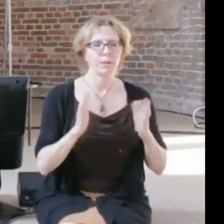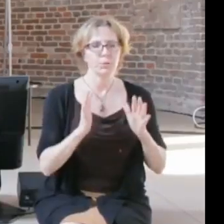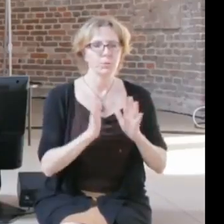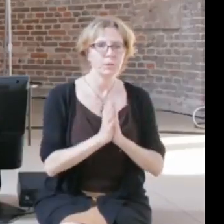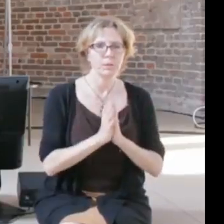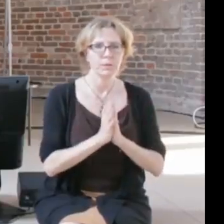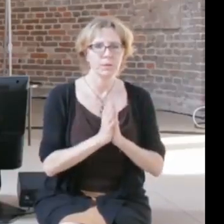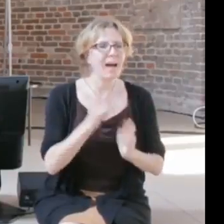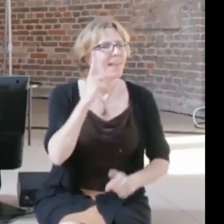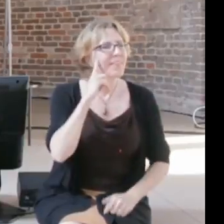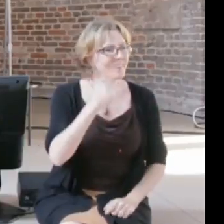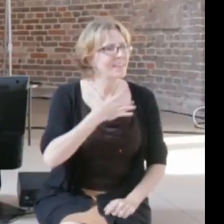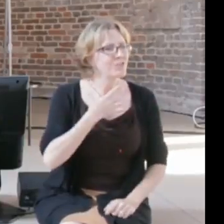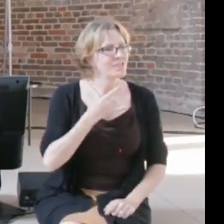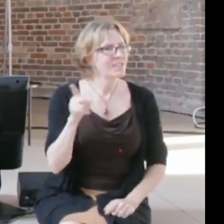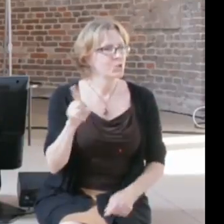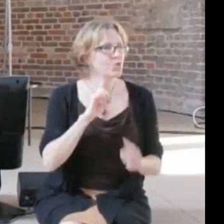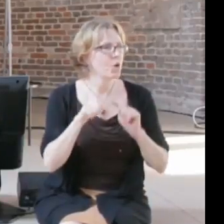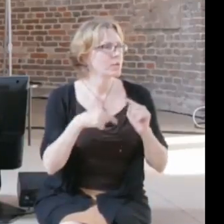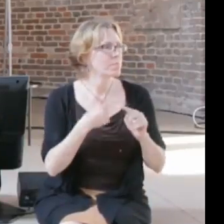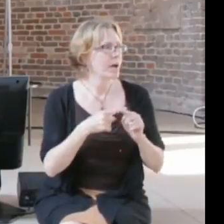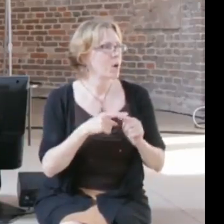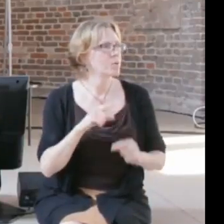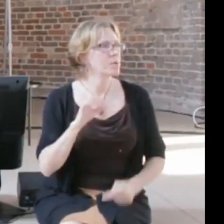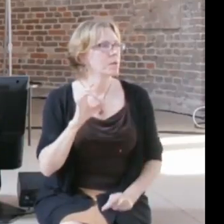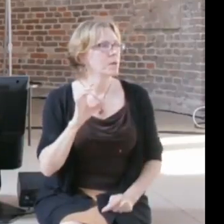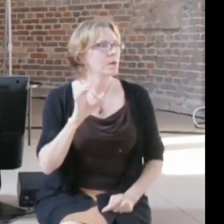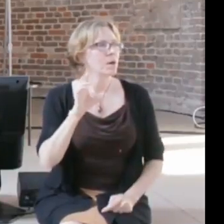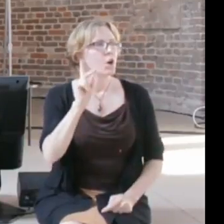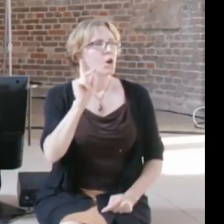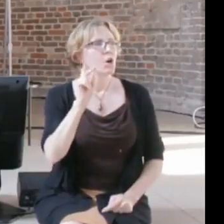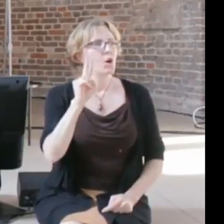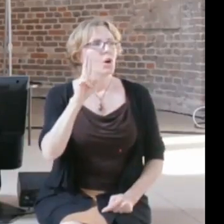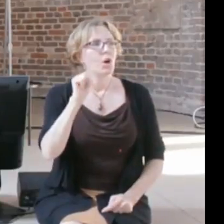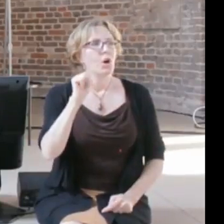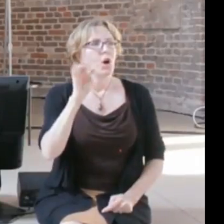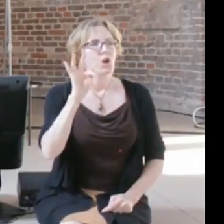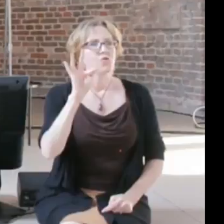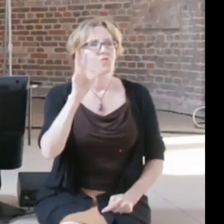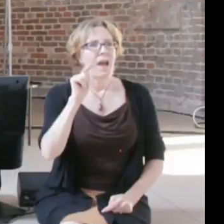started with Kraftwerk, because Kraftwerk symbolizes a bit in technology policy one